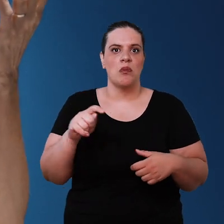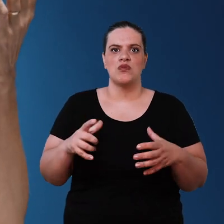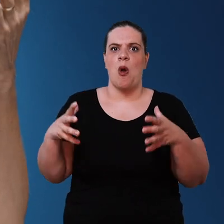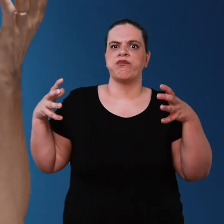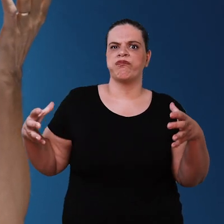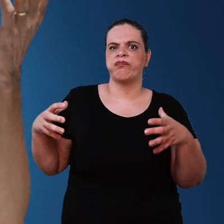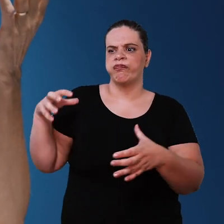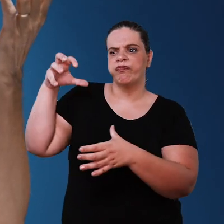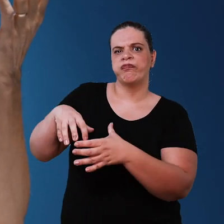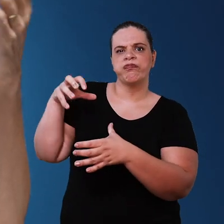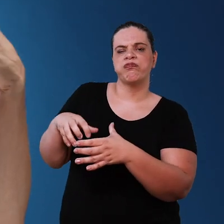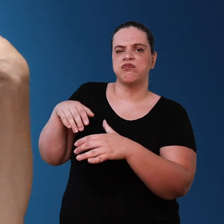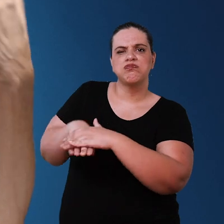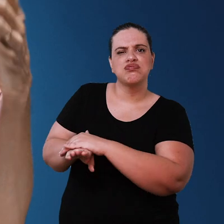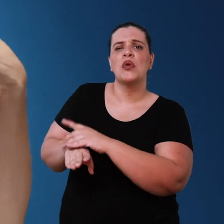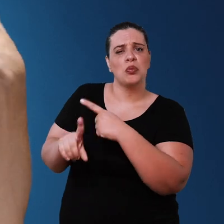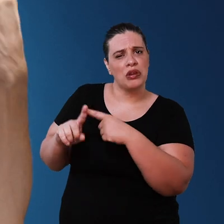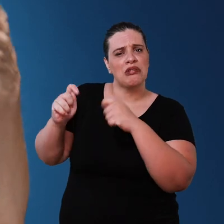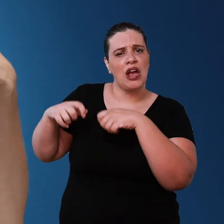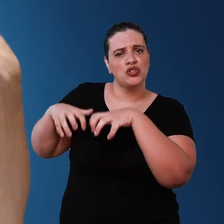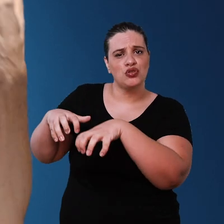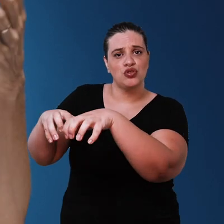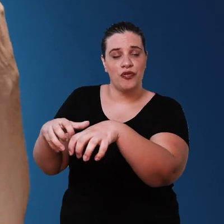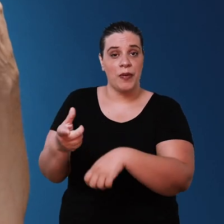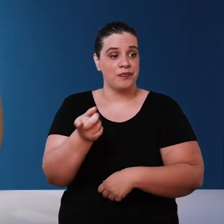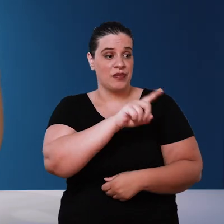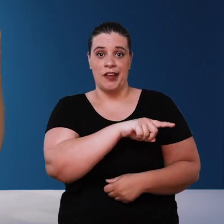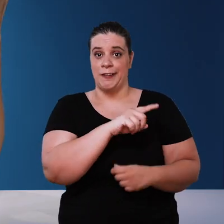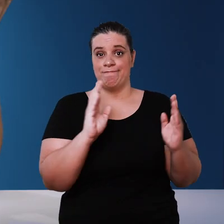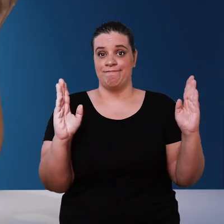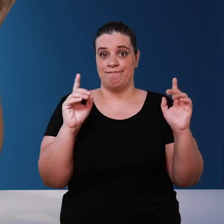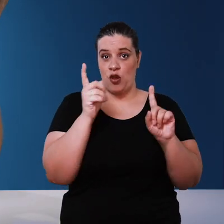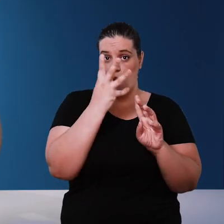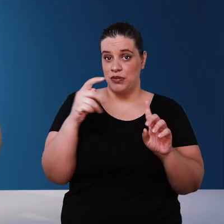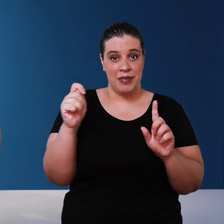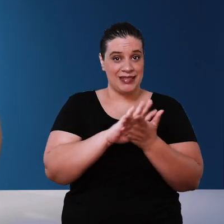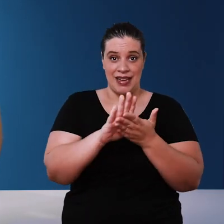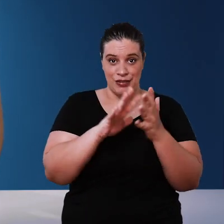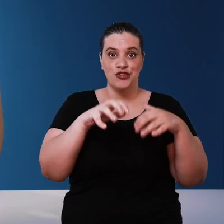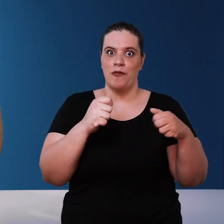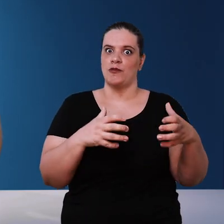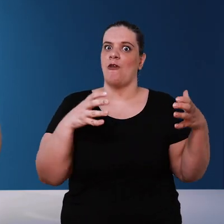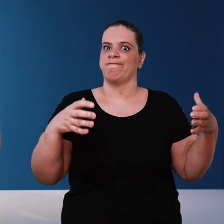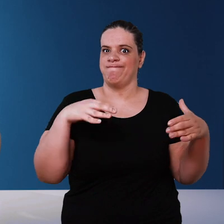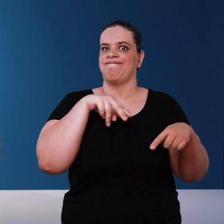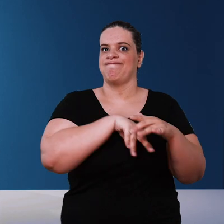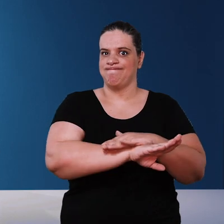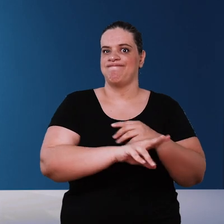reservoirs to go through the dry period because it has rains constantly occurring in summary I can say that larger reservoirs are usually made